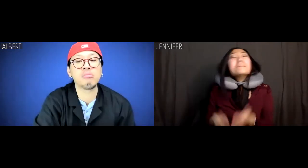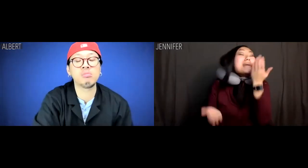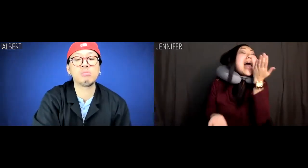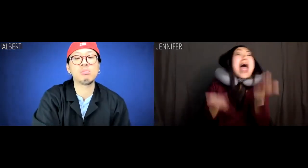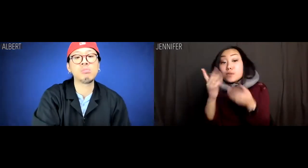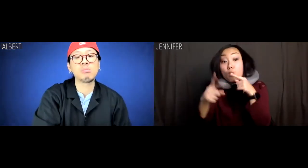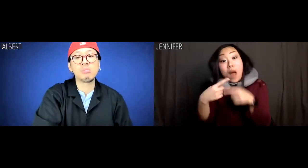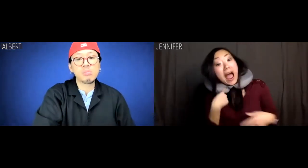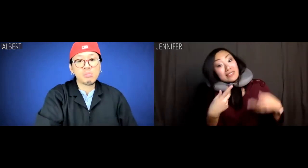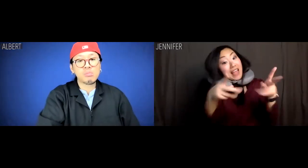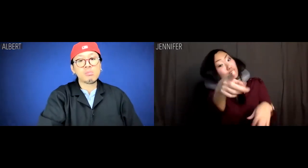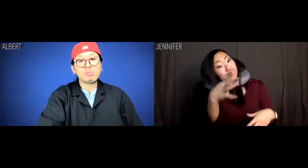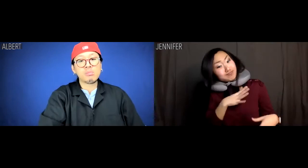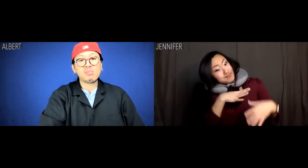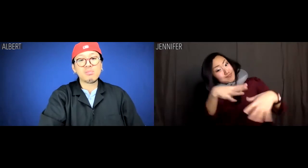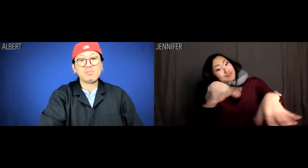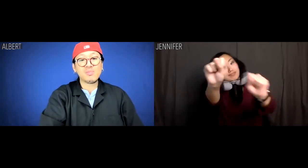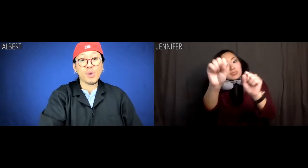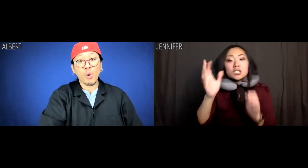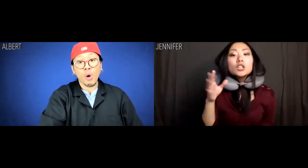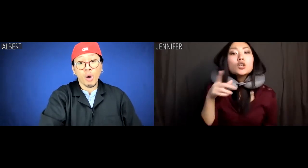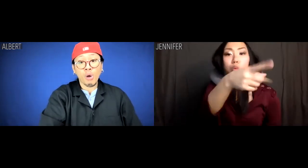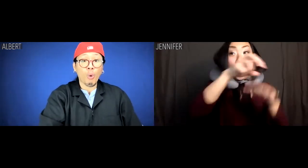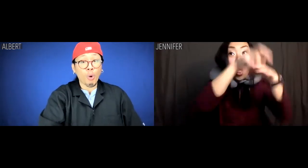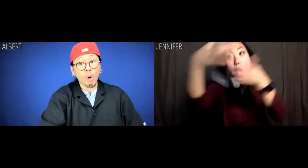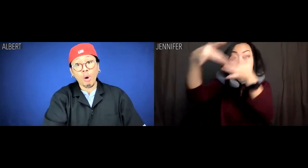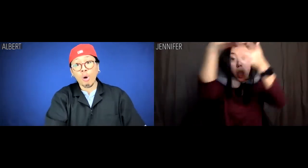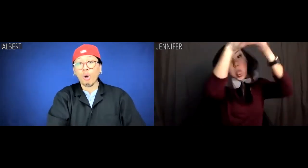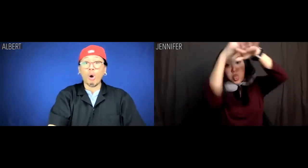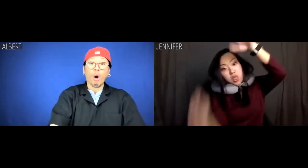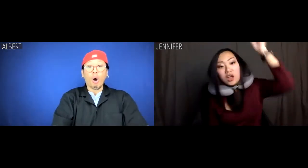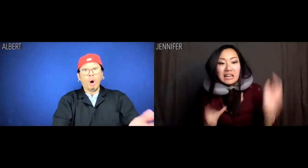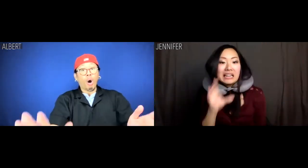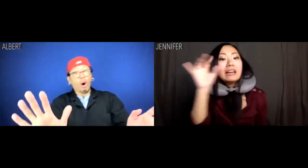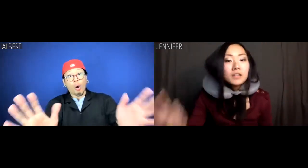Jennifer: Maybe whenever I let you take the lead, you lead us off a cliff.